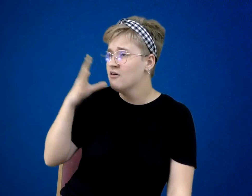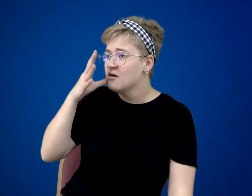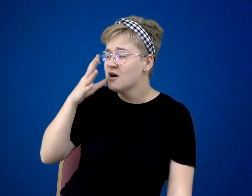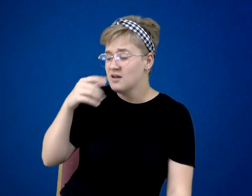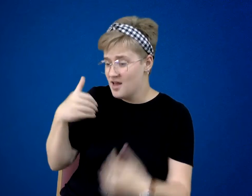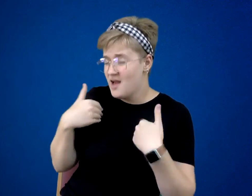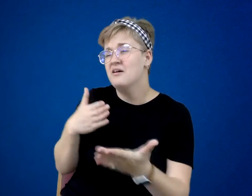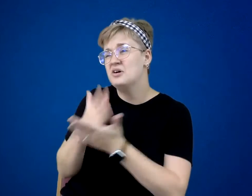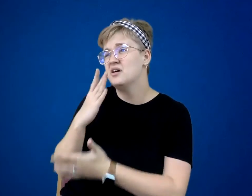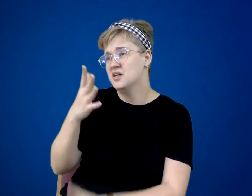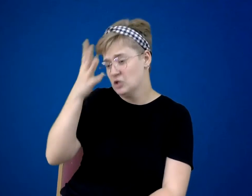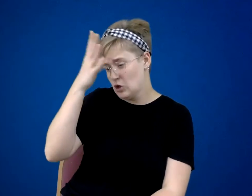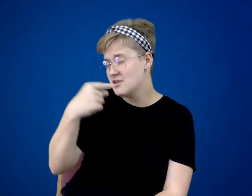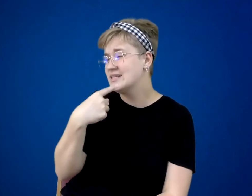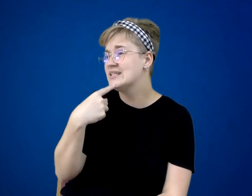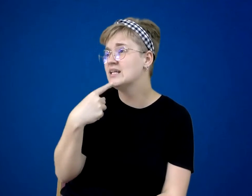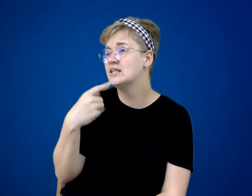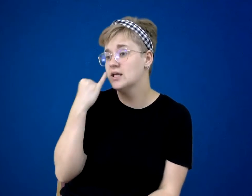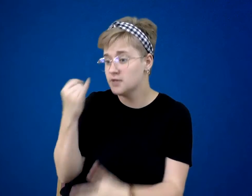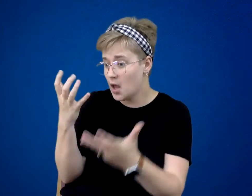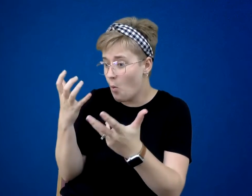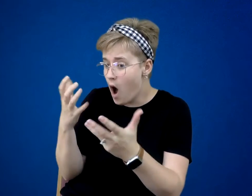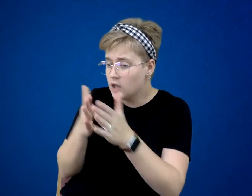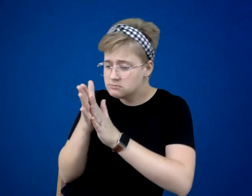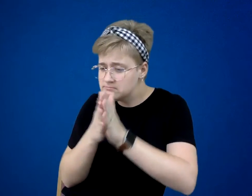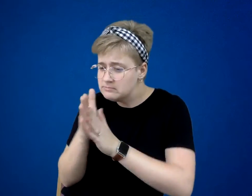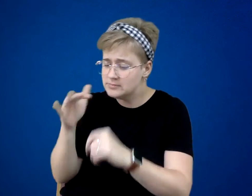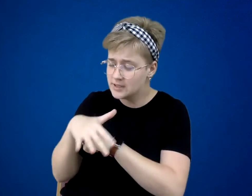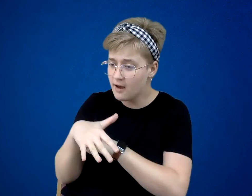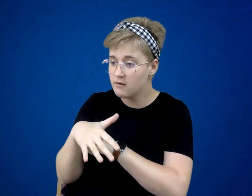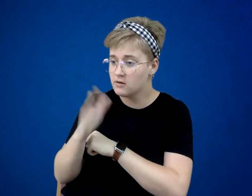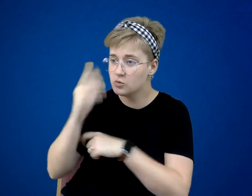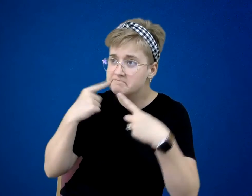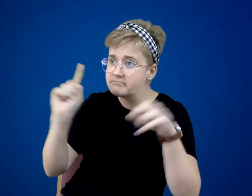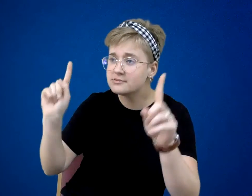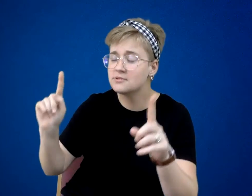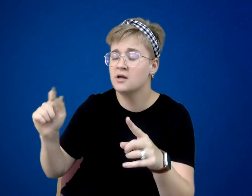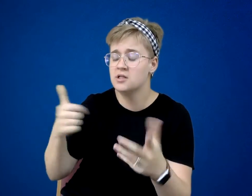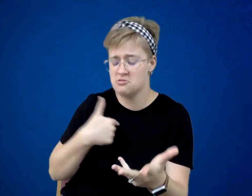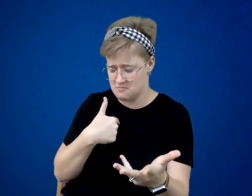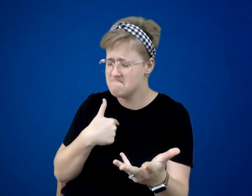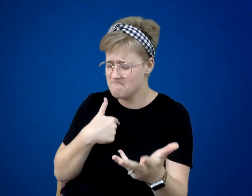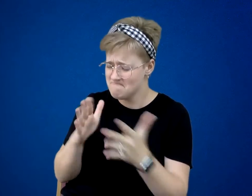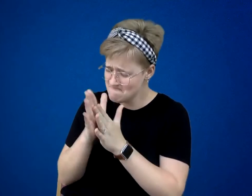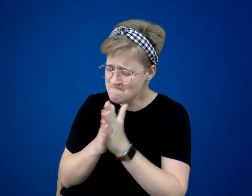Grandfather says that those that want to bad enough, will. So I will. I’ll win.